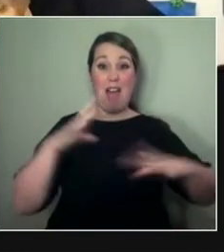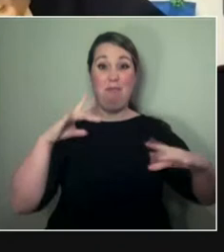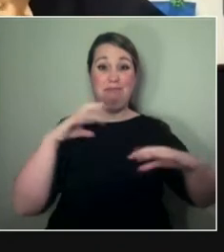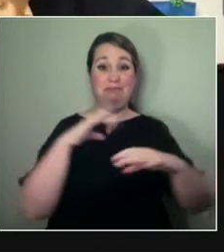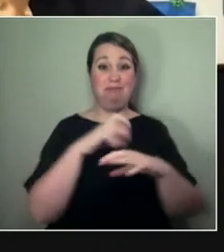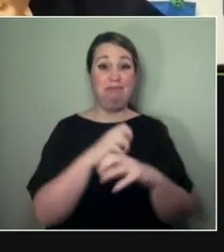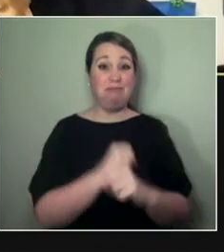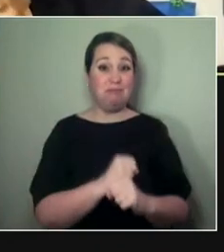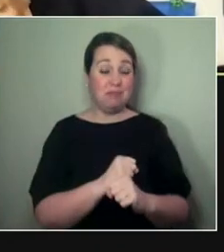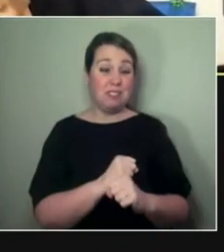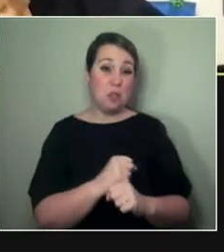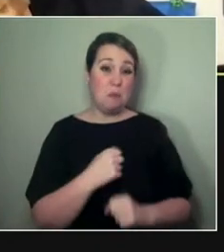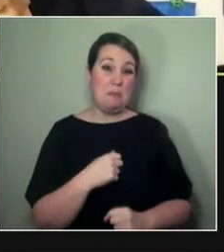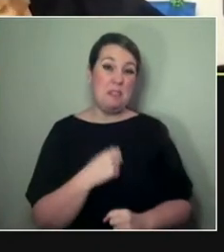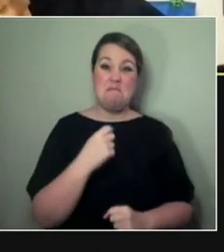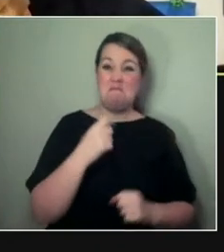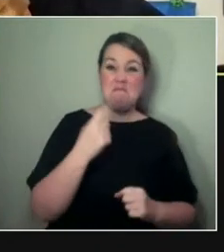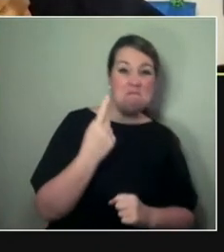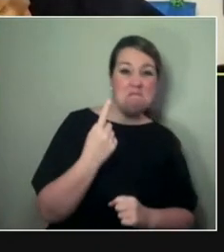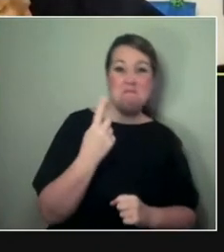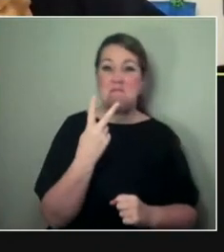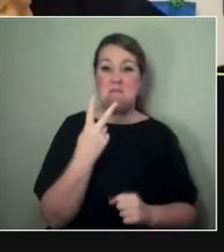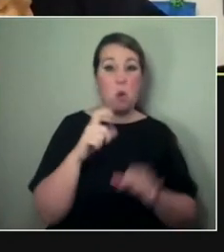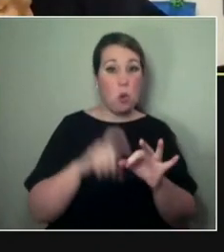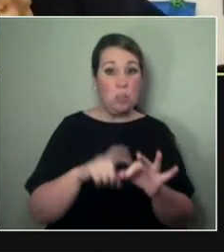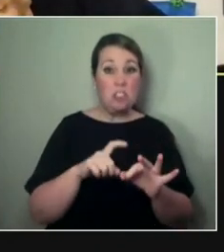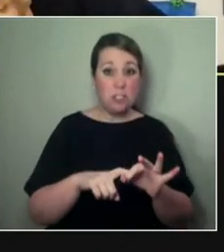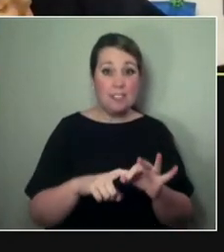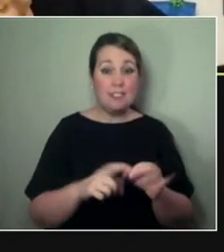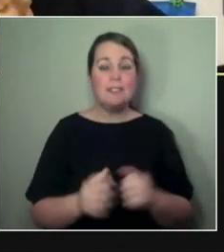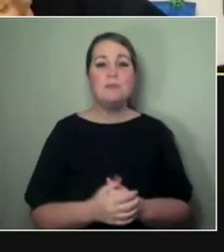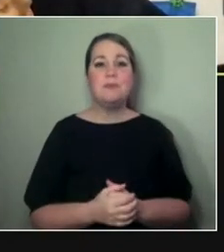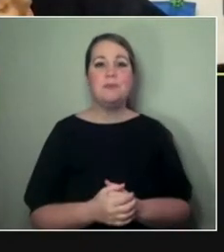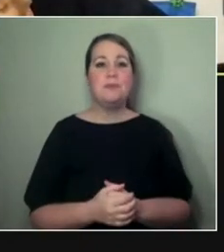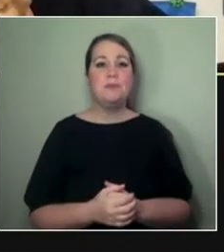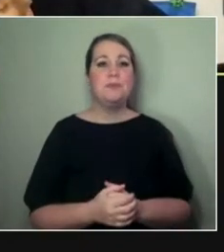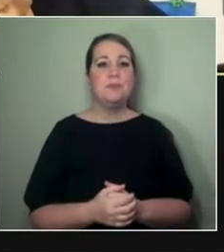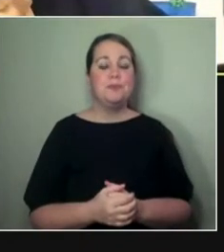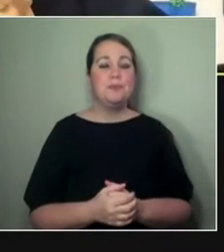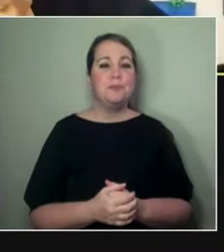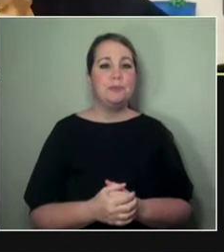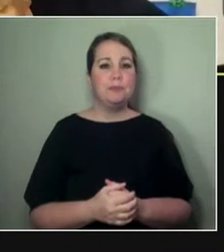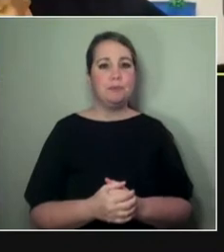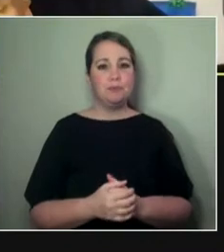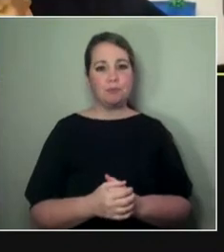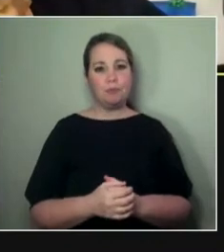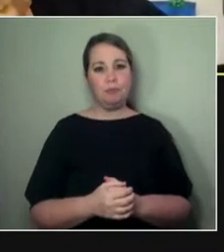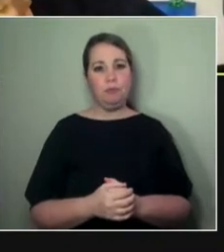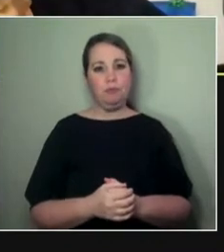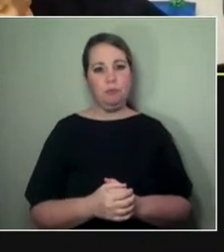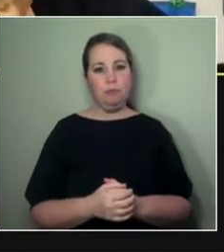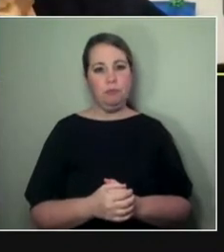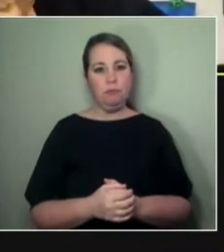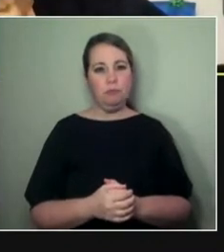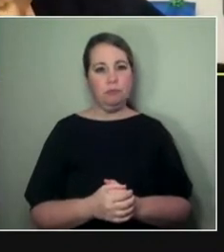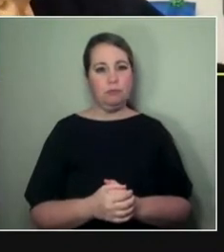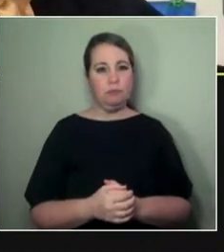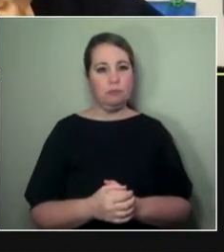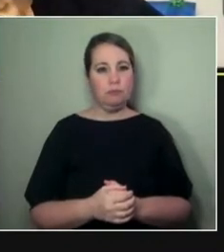so maybe we wanna answer one of these final ones. What do you think? - Yeah. Maybe... Oh...